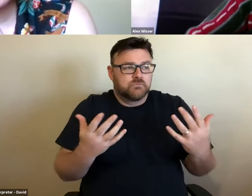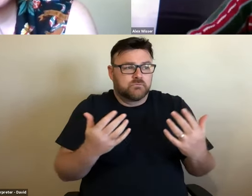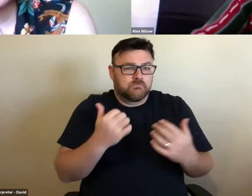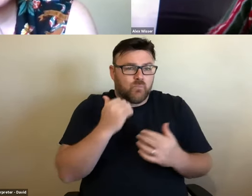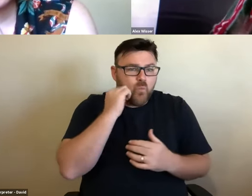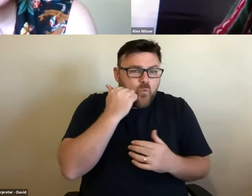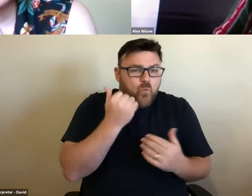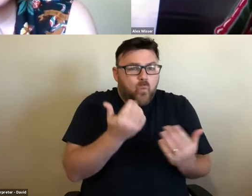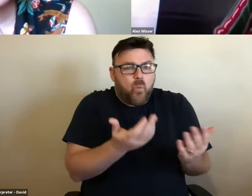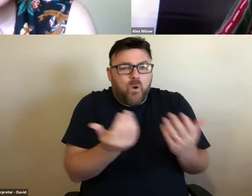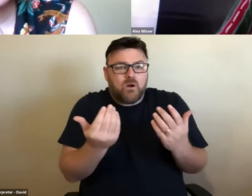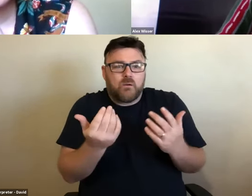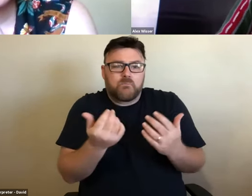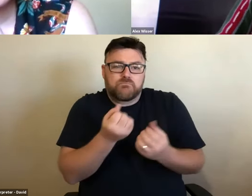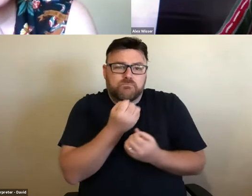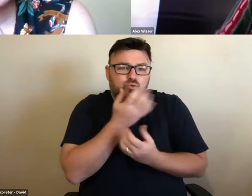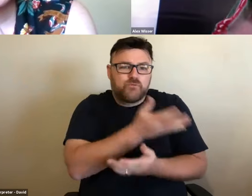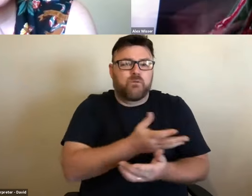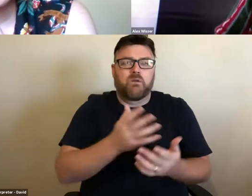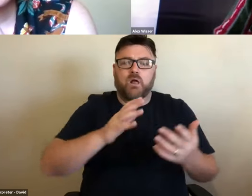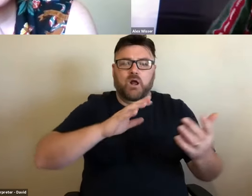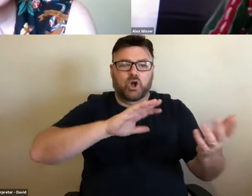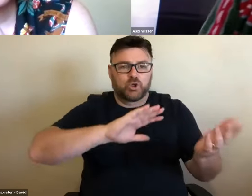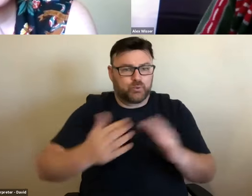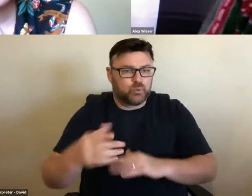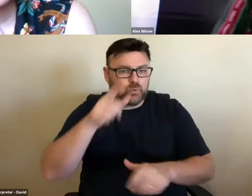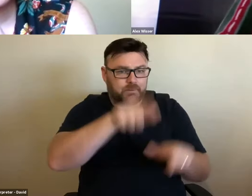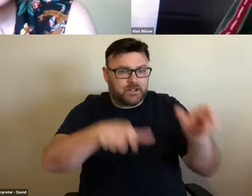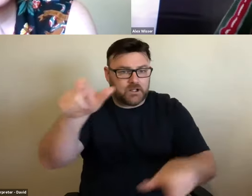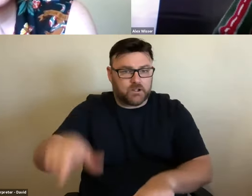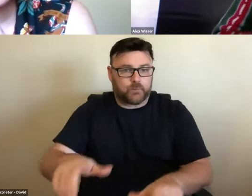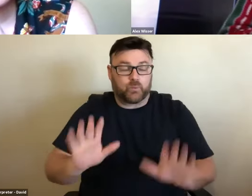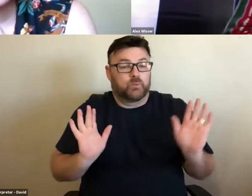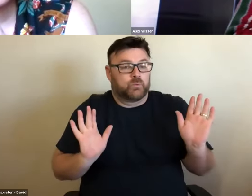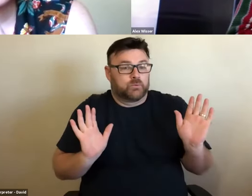That's all I can hope for. I don't have anything more specific than